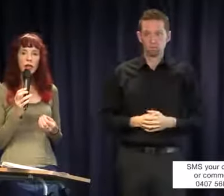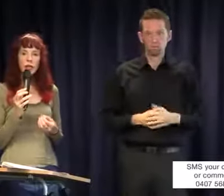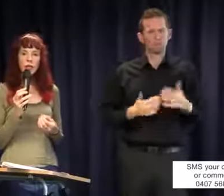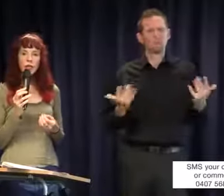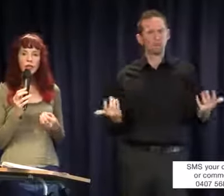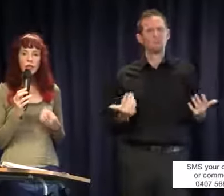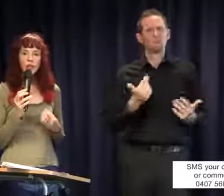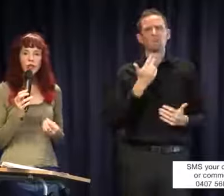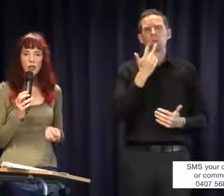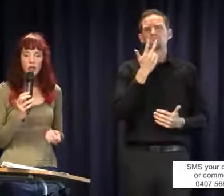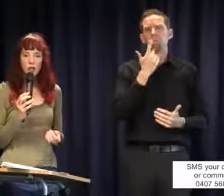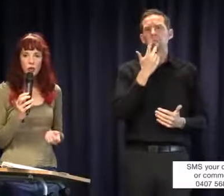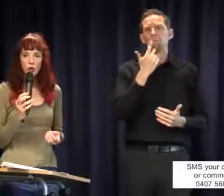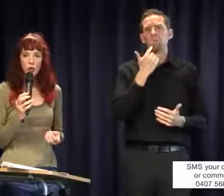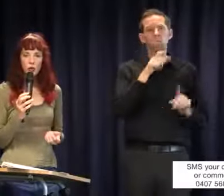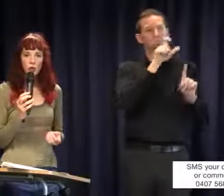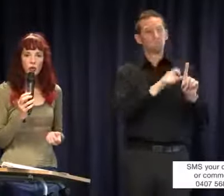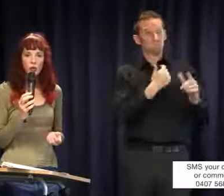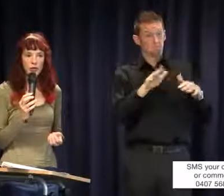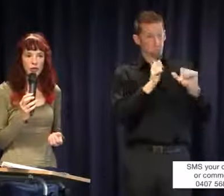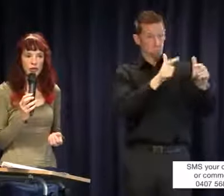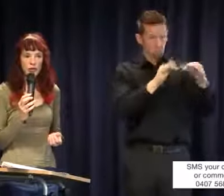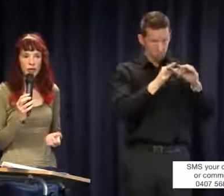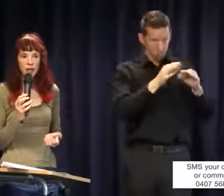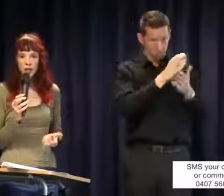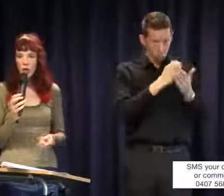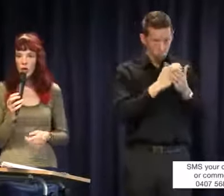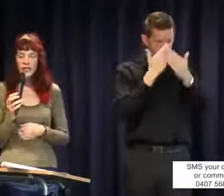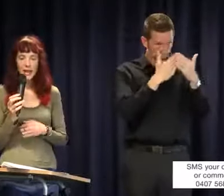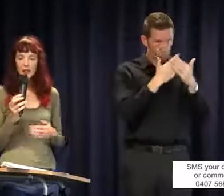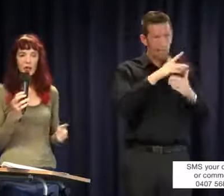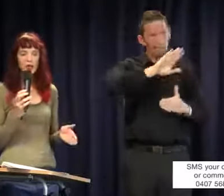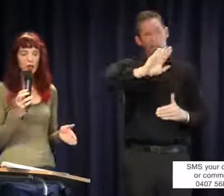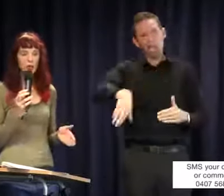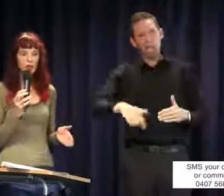had done an interpreting course but not bothered to sit the exam, was absolutely fluent in